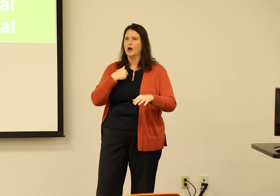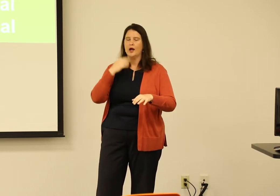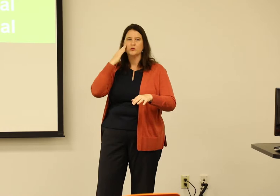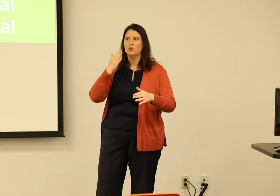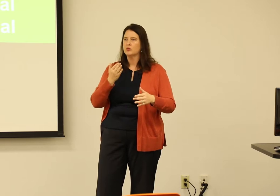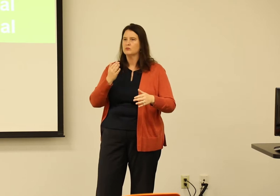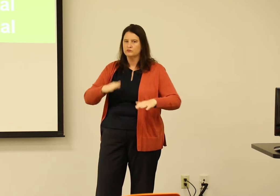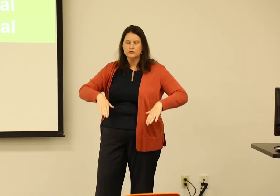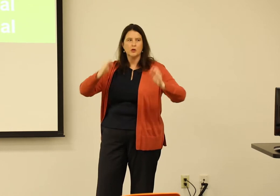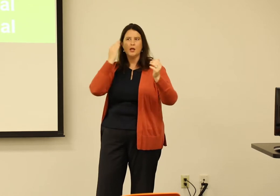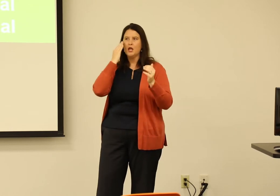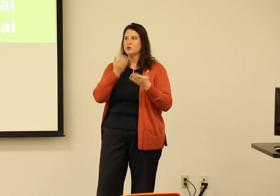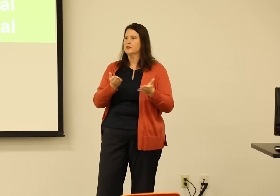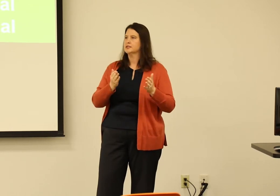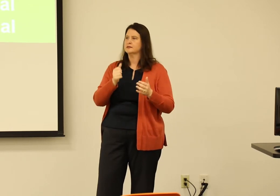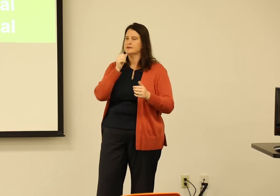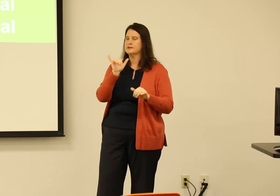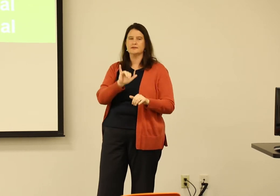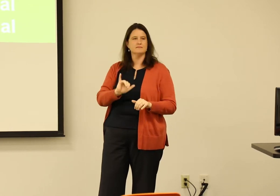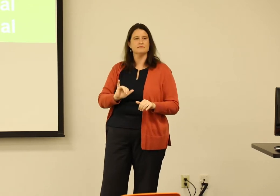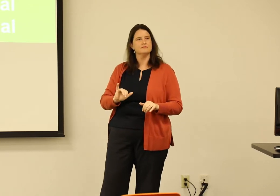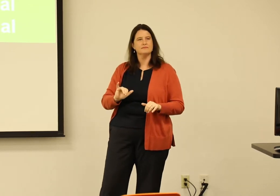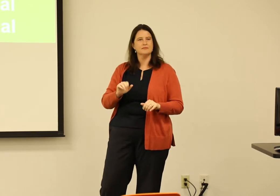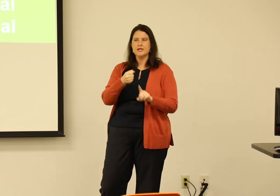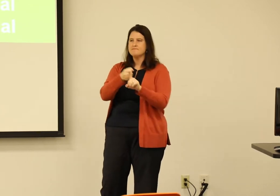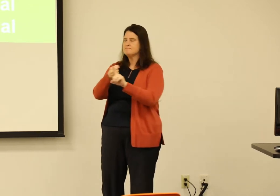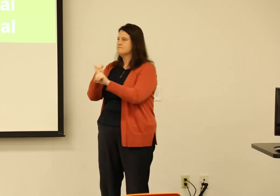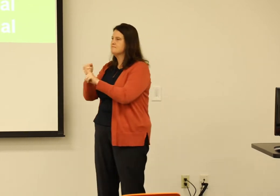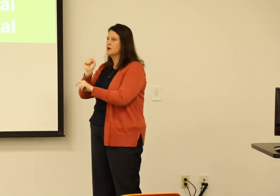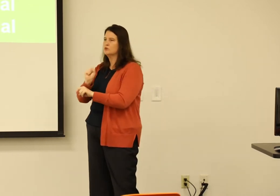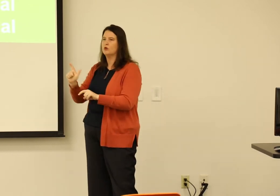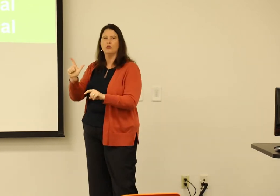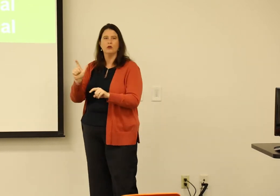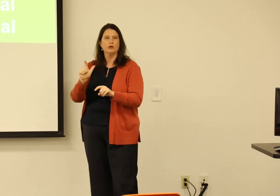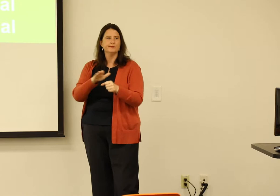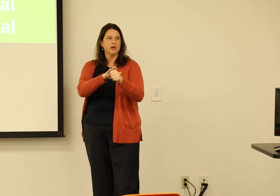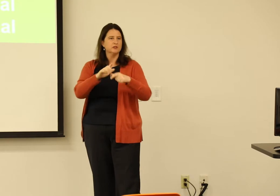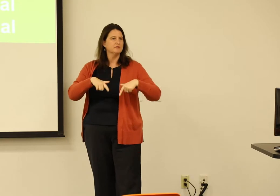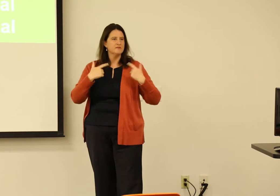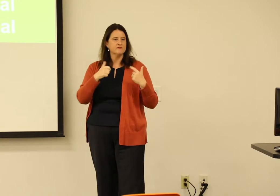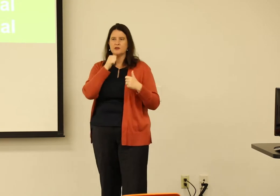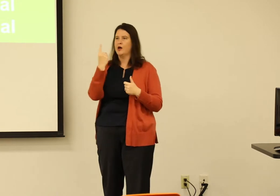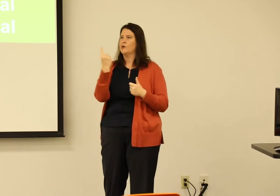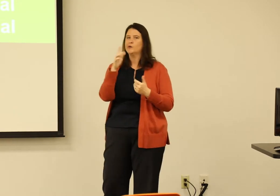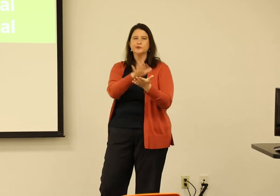That was the first time that it was important for me to realize that there was a difference. I grew up realizing that things weren't the same for me. And that then impacted